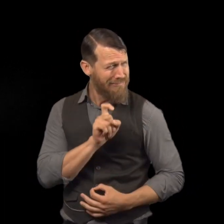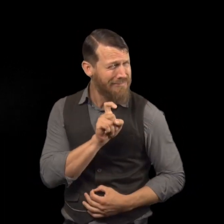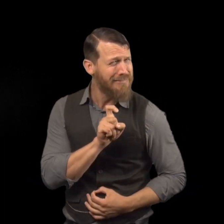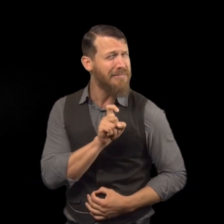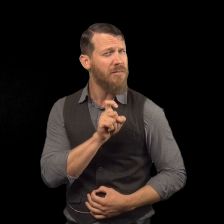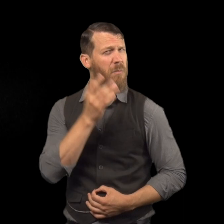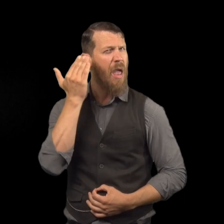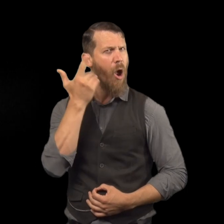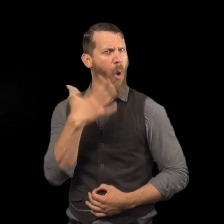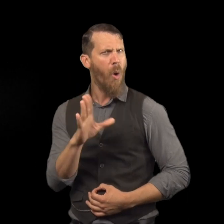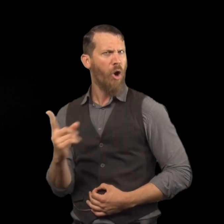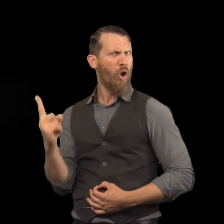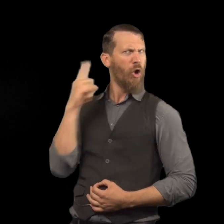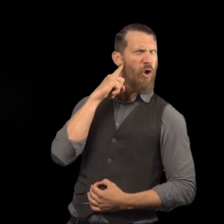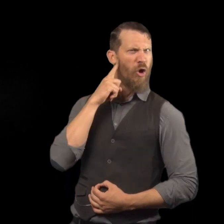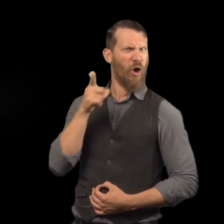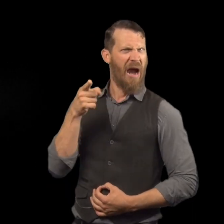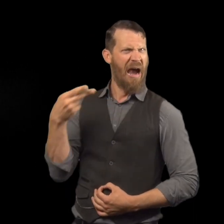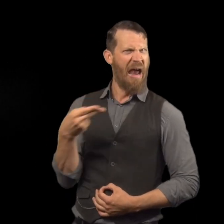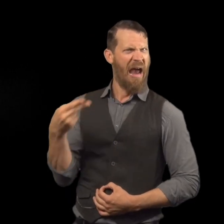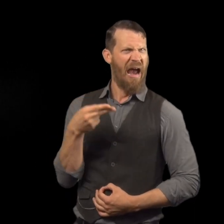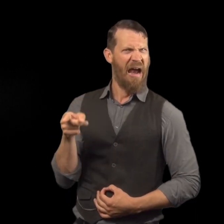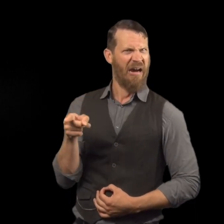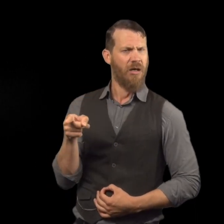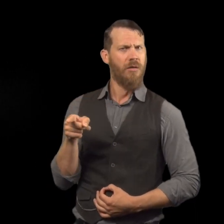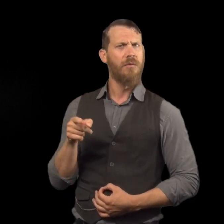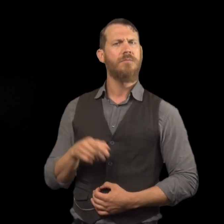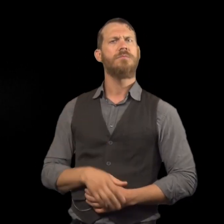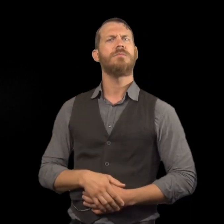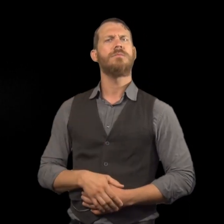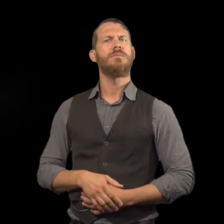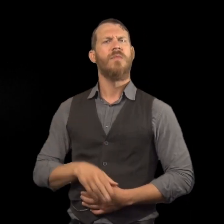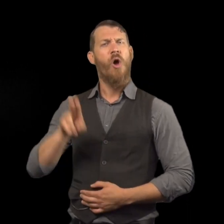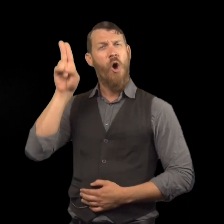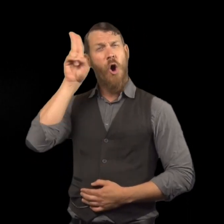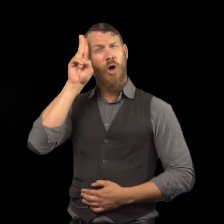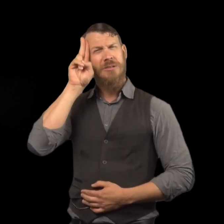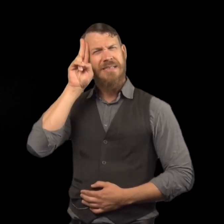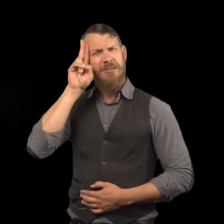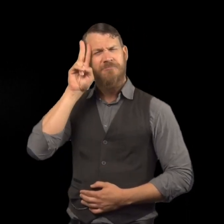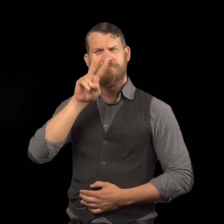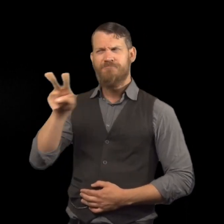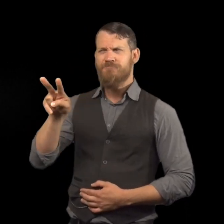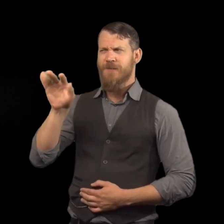Utterson asked him, "Are you remembering this story correctly? Because I've heard of Mr. Hyde."